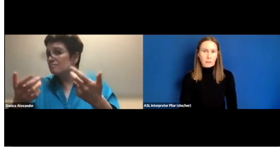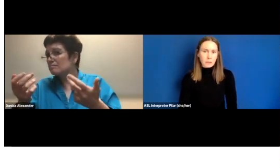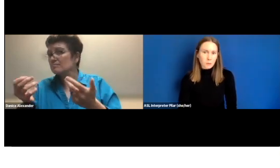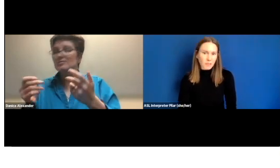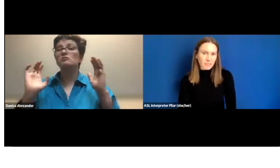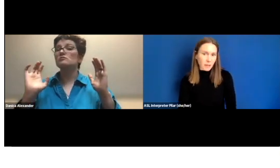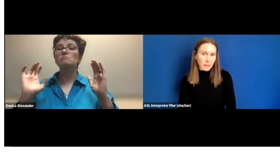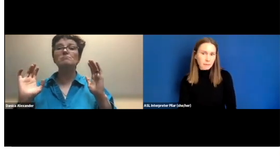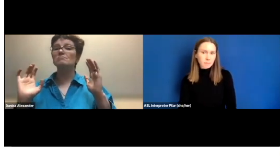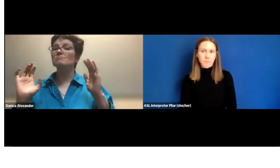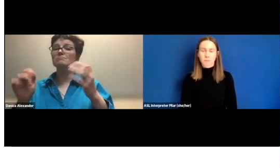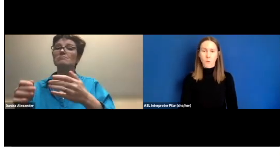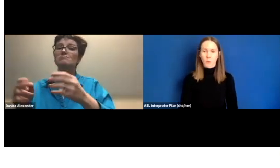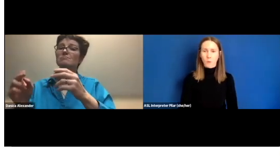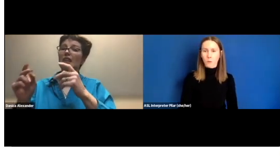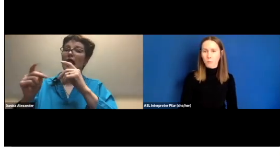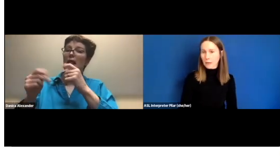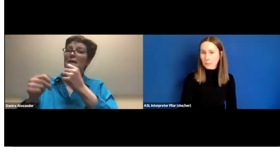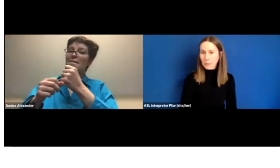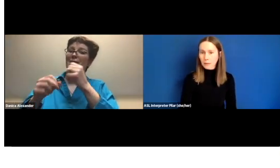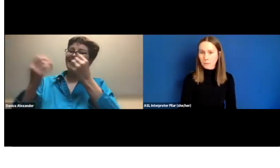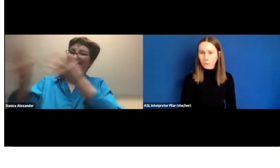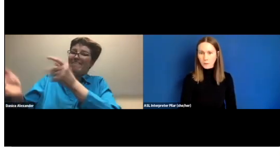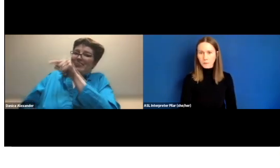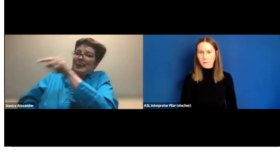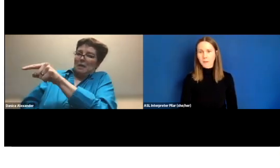A little bit of sign or writing back and forth.